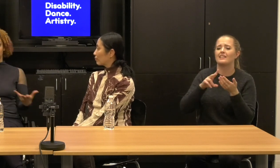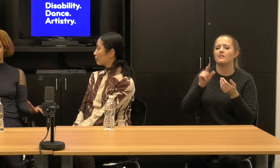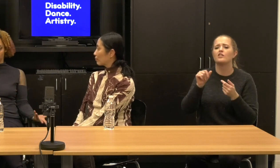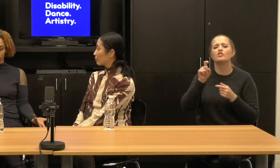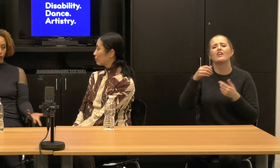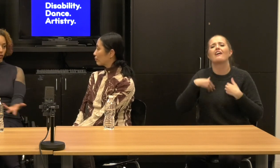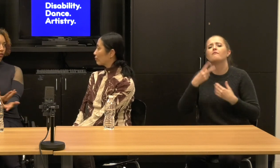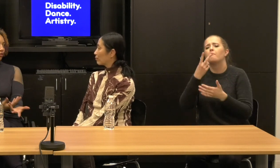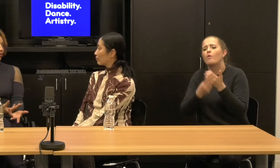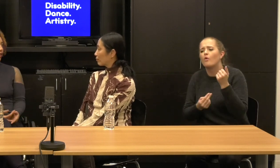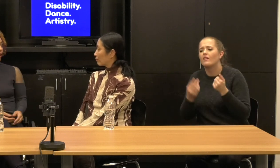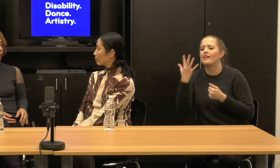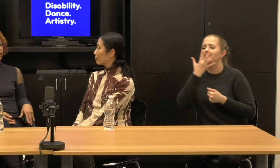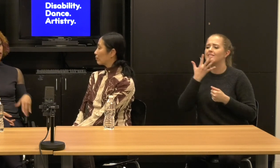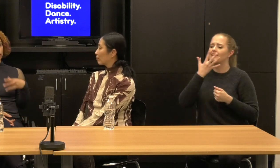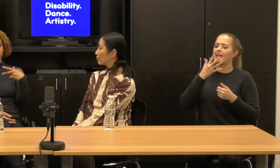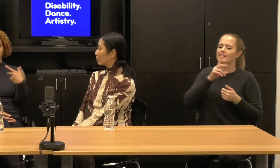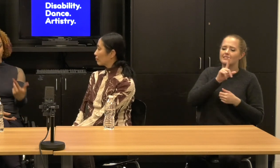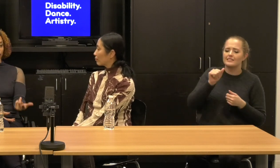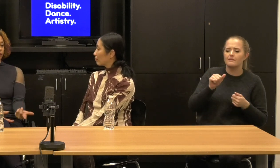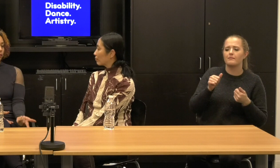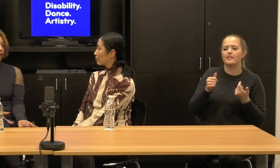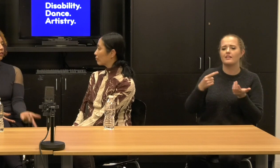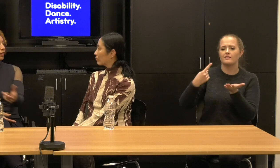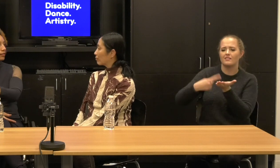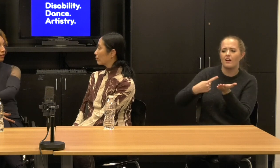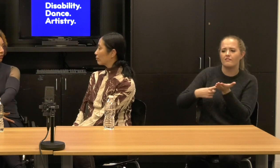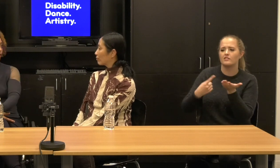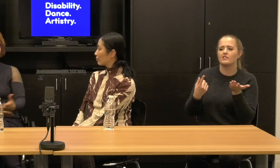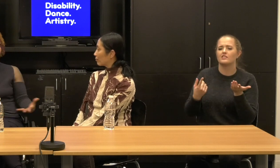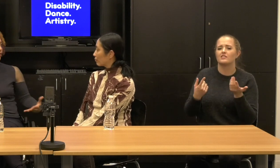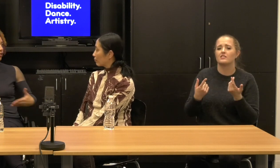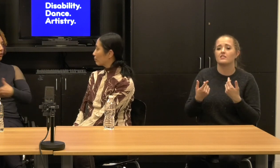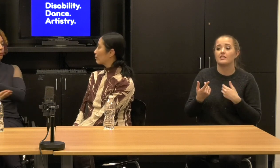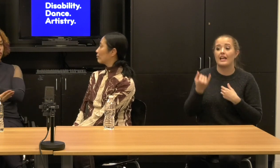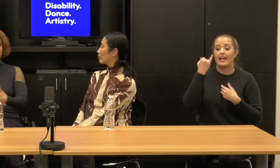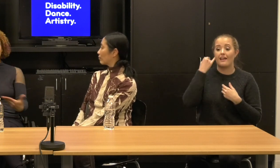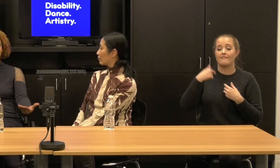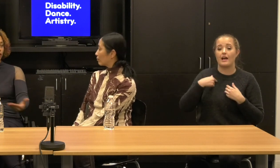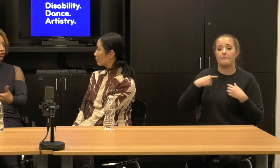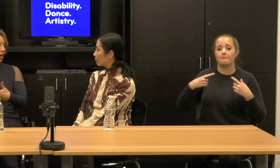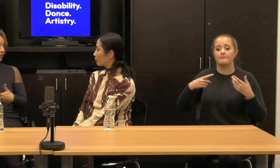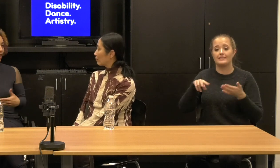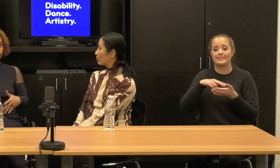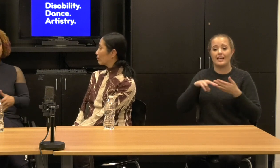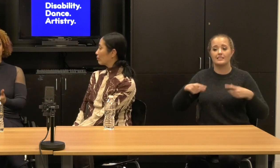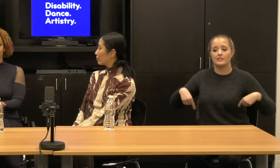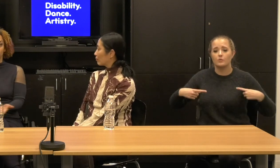You should be able to have a conversation. What if you present me and dancing wheels? How do you present me in dress how do you present?